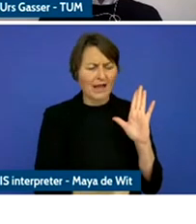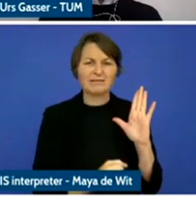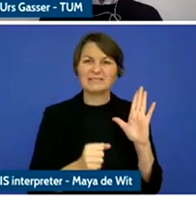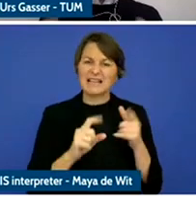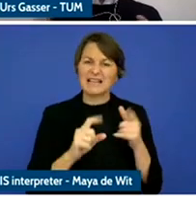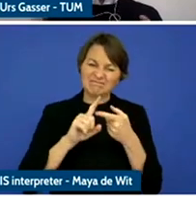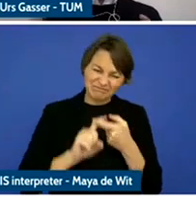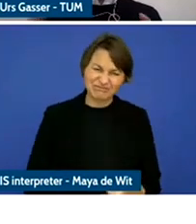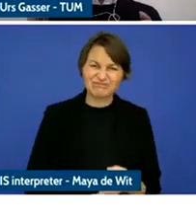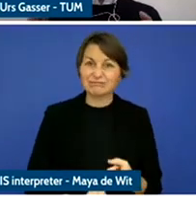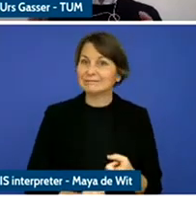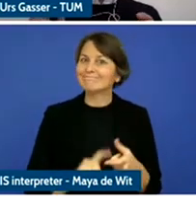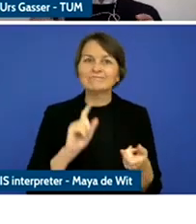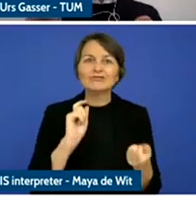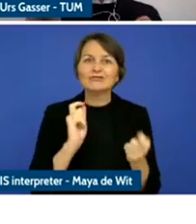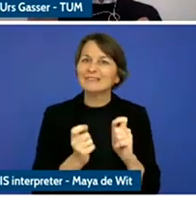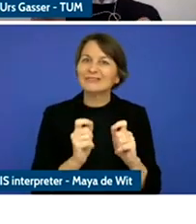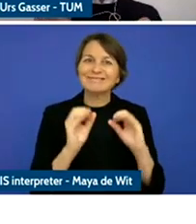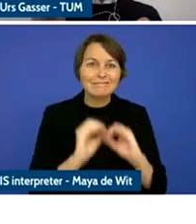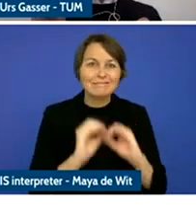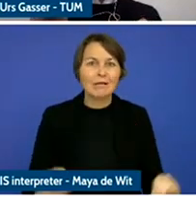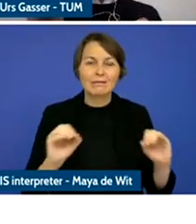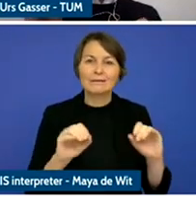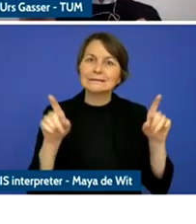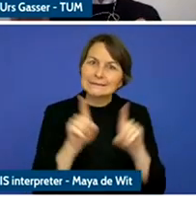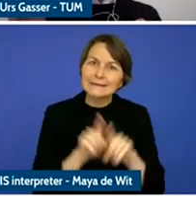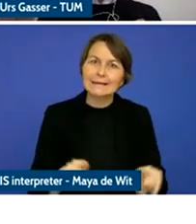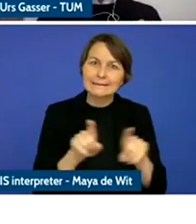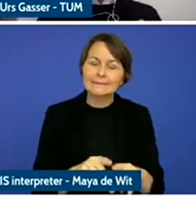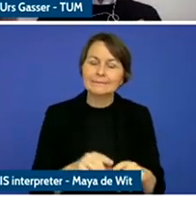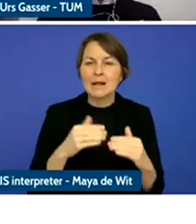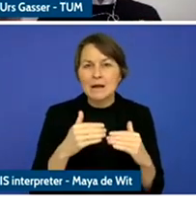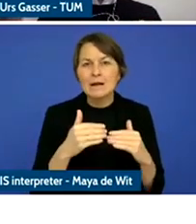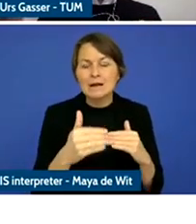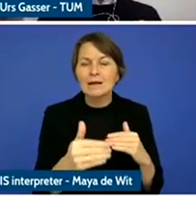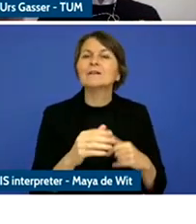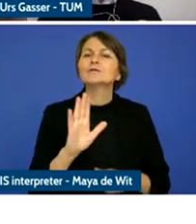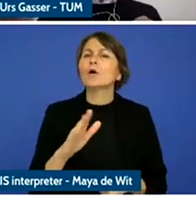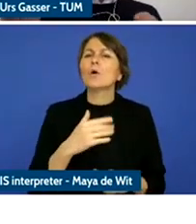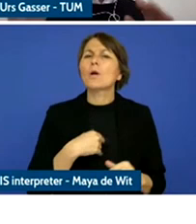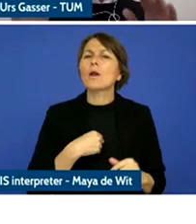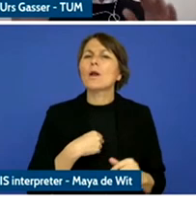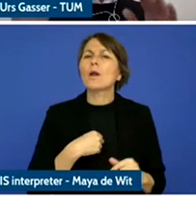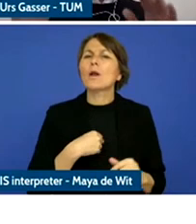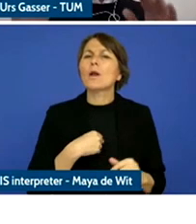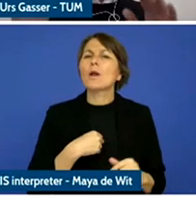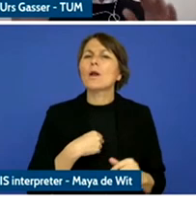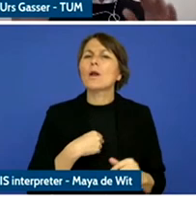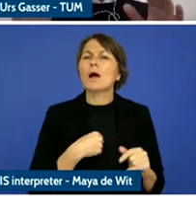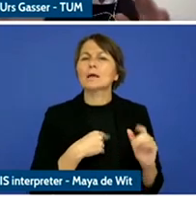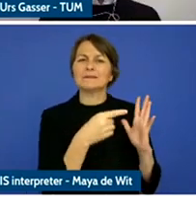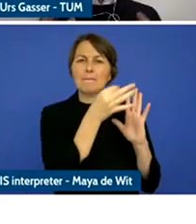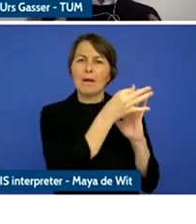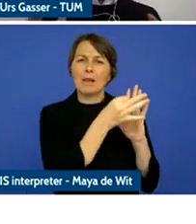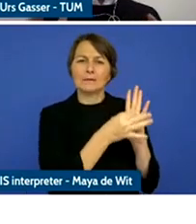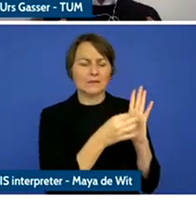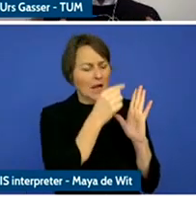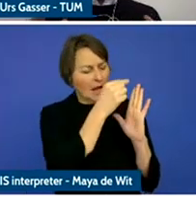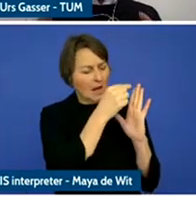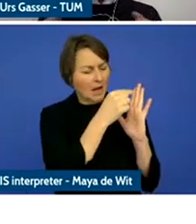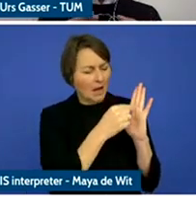I'll not so much talk about specific policy issues, and there will be many deep